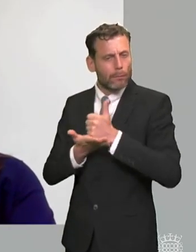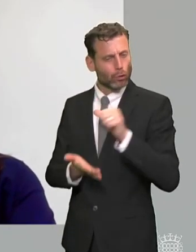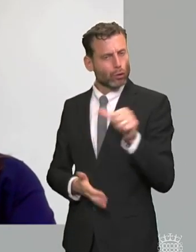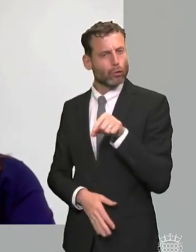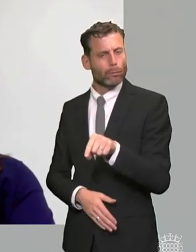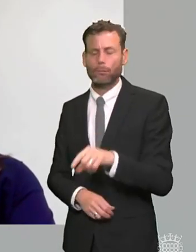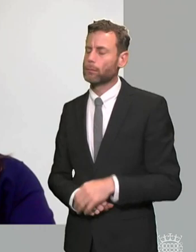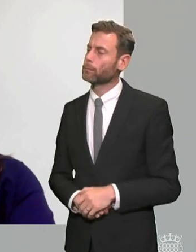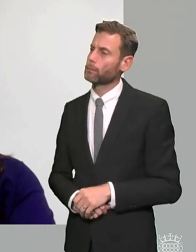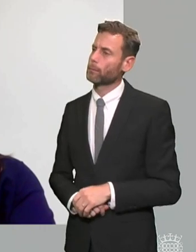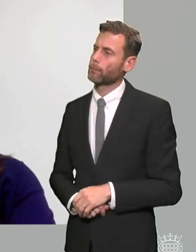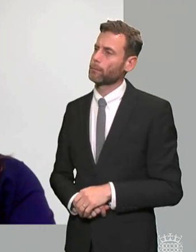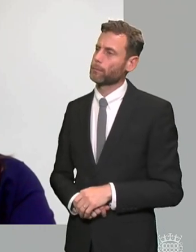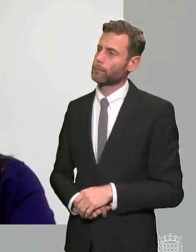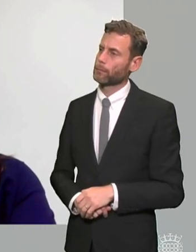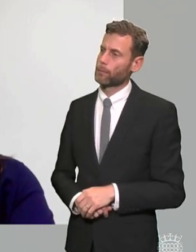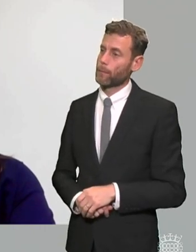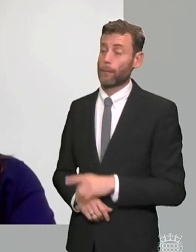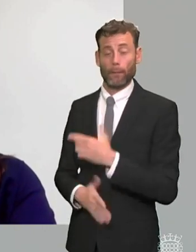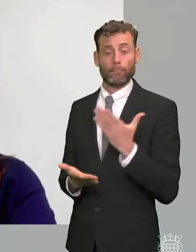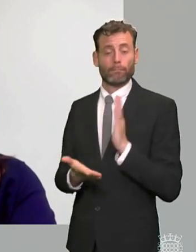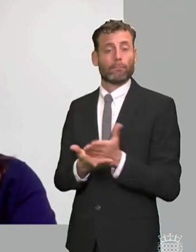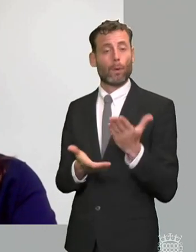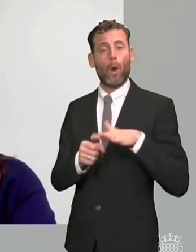up on really what mourinho was saying because local authorities failed to comply with the law